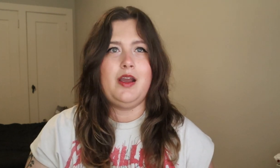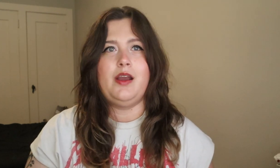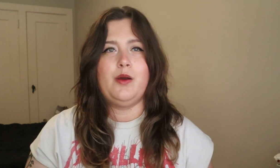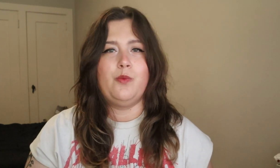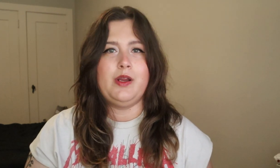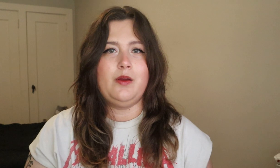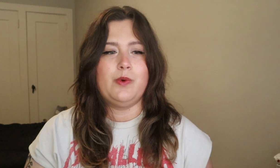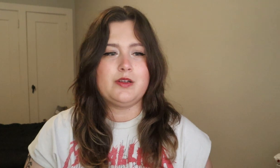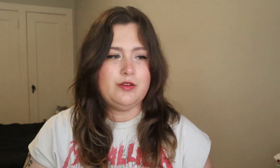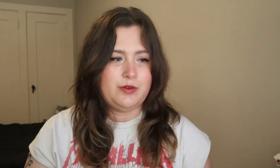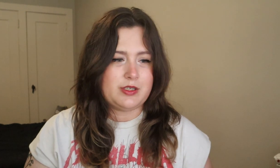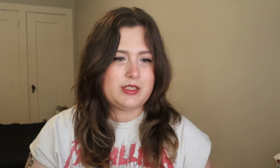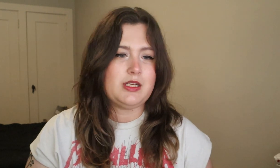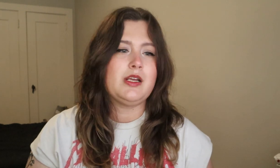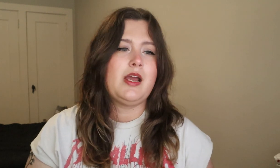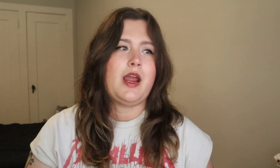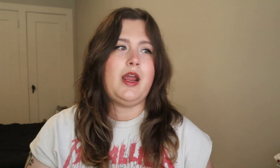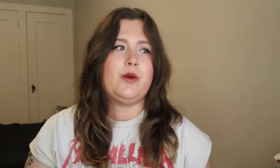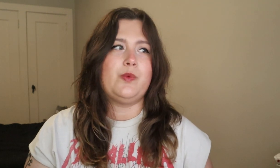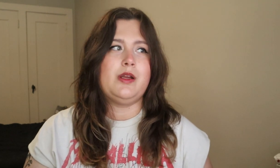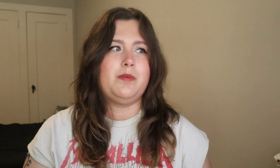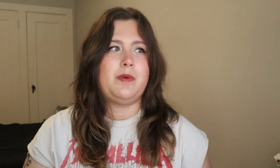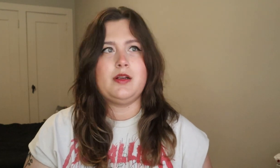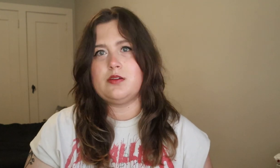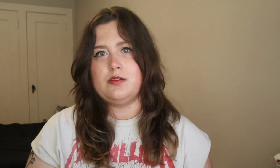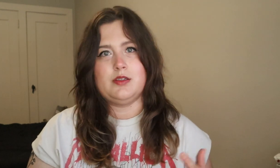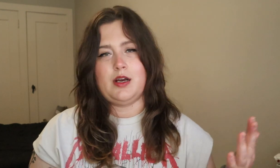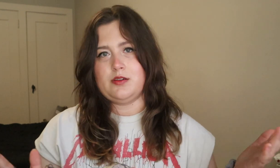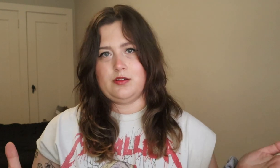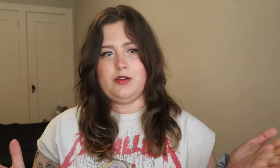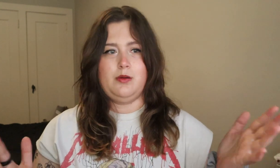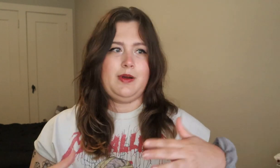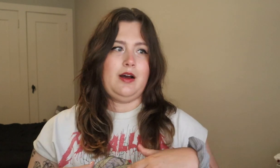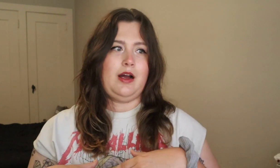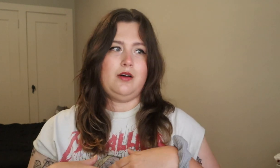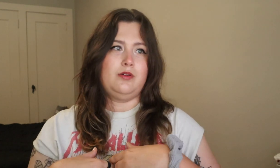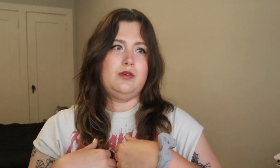And we went to New York City and we basically got to learn about how